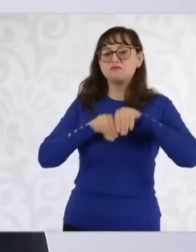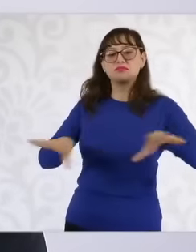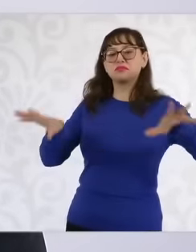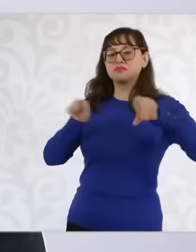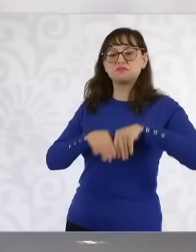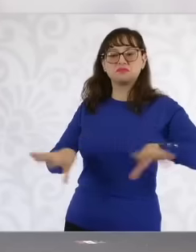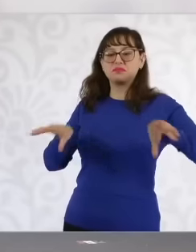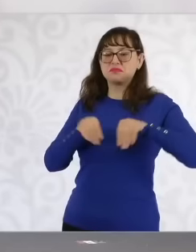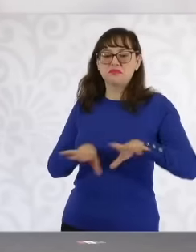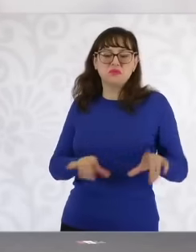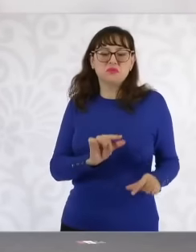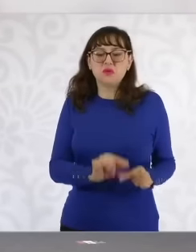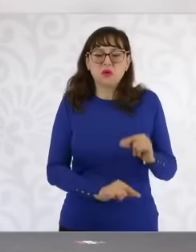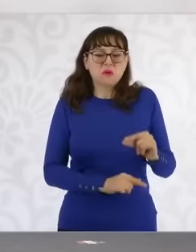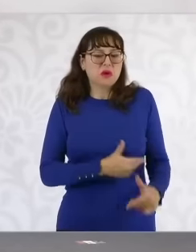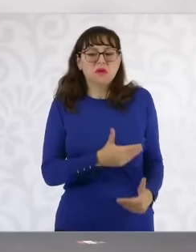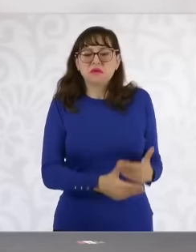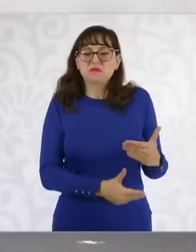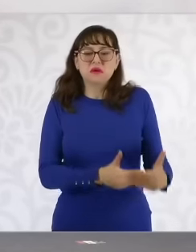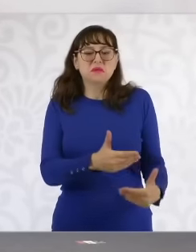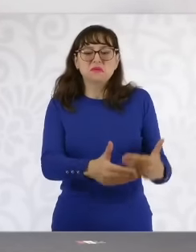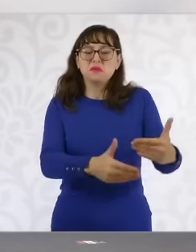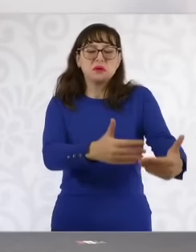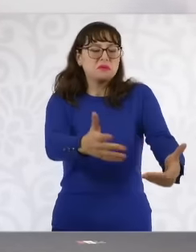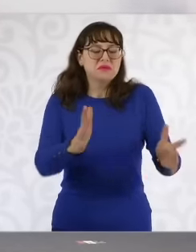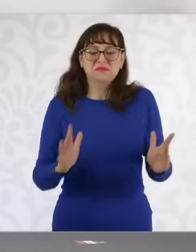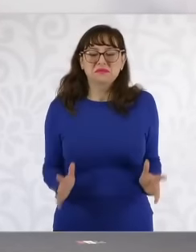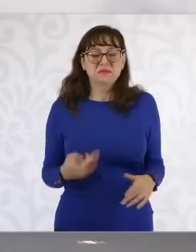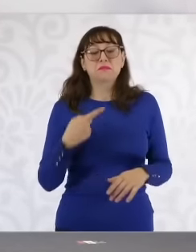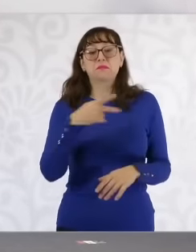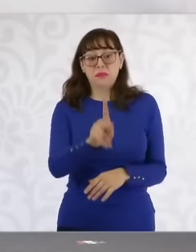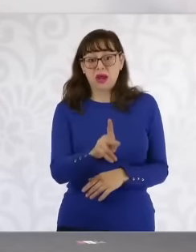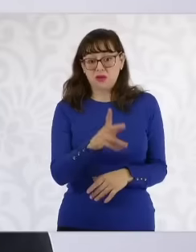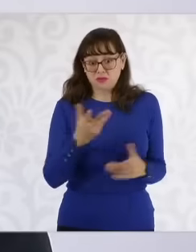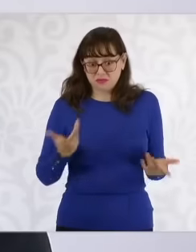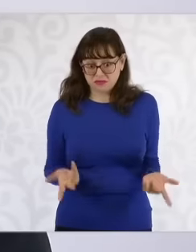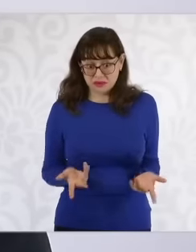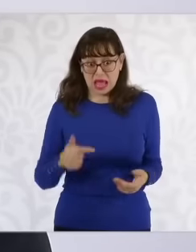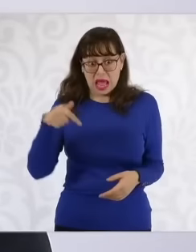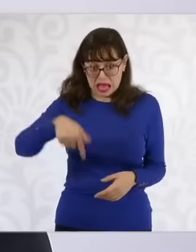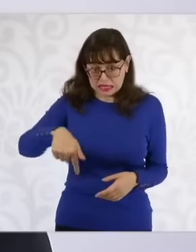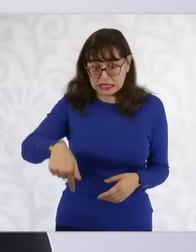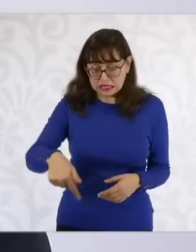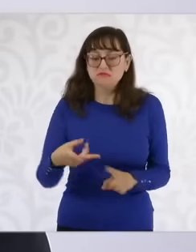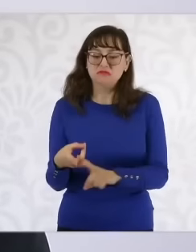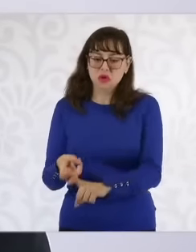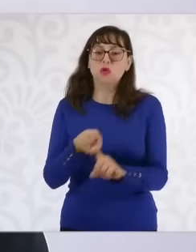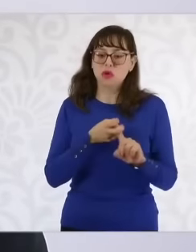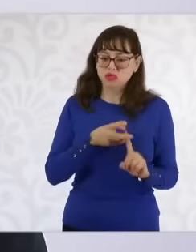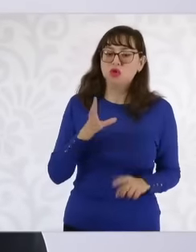moving forward with certainty but on the basis that we have proven the tax crimes,